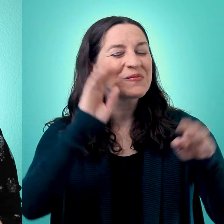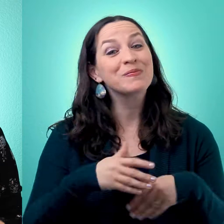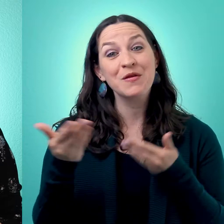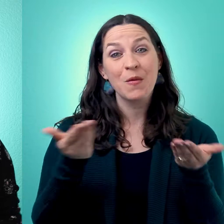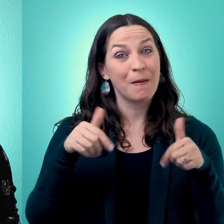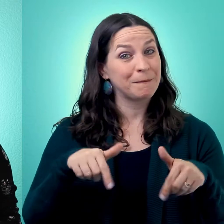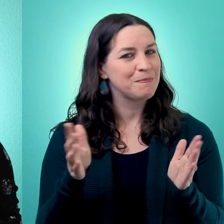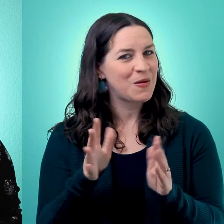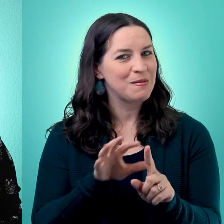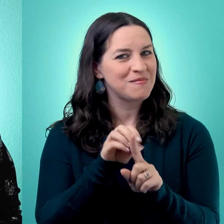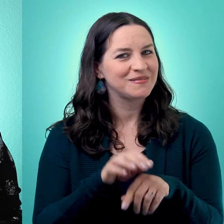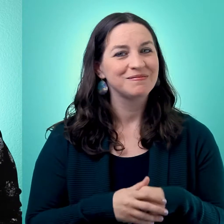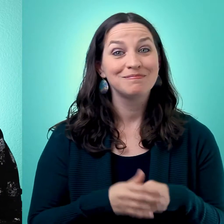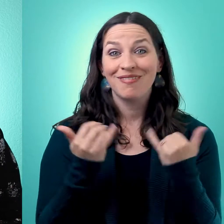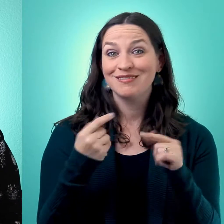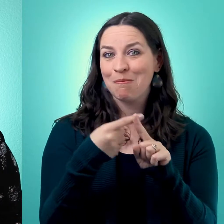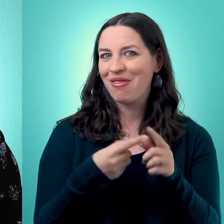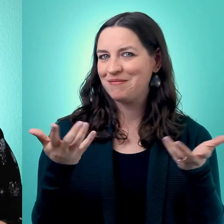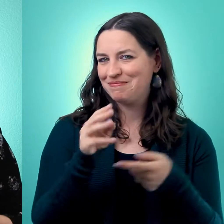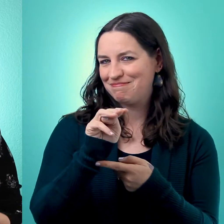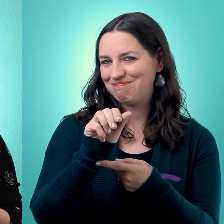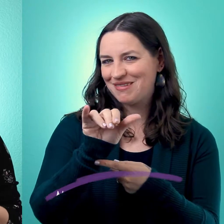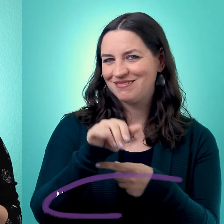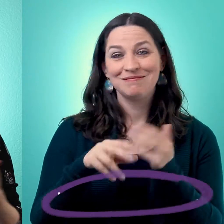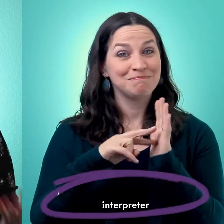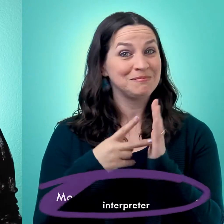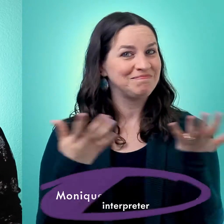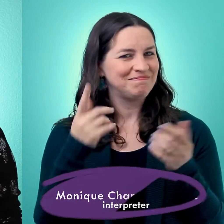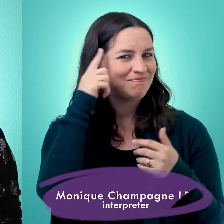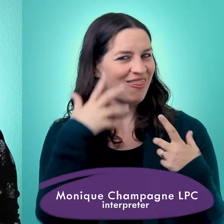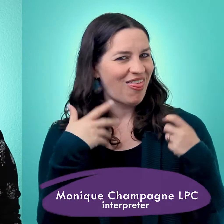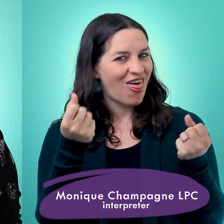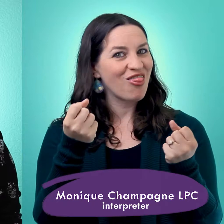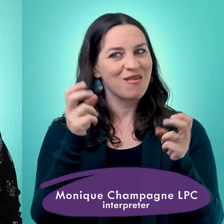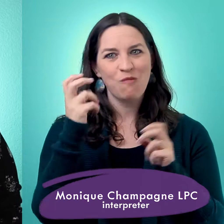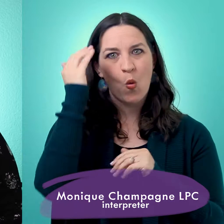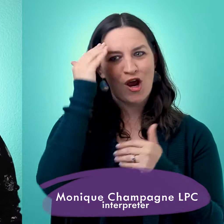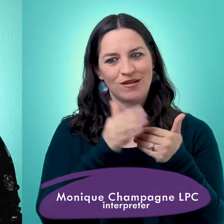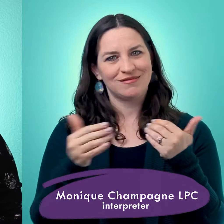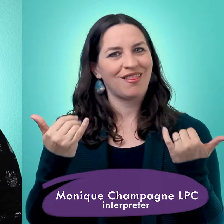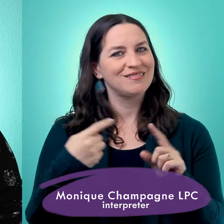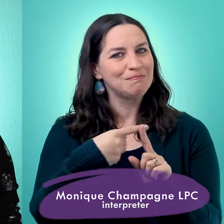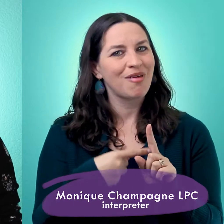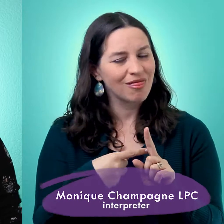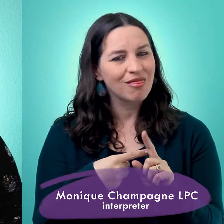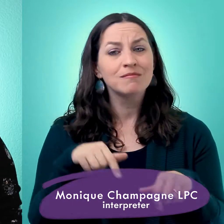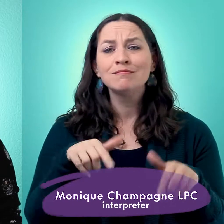Hey, everyone, and welcome to Small Bites, it is May, and that means it is Mental Health Awareness Month. So, here at Small Bites we have decided to